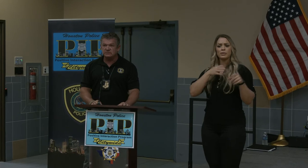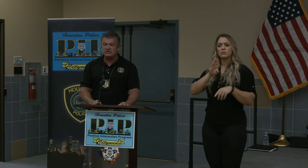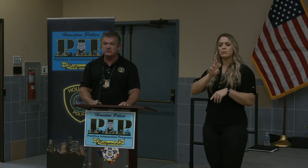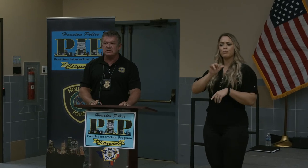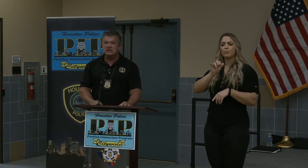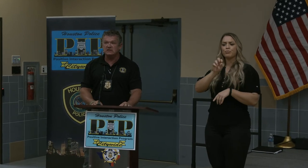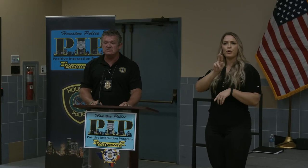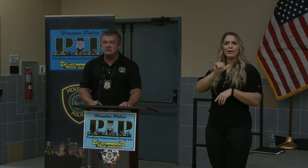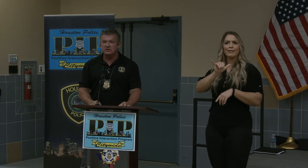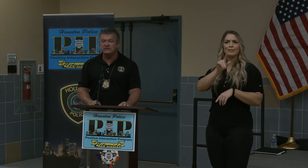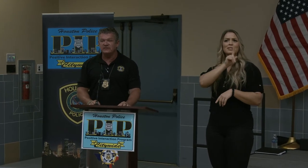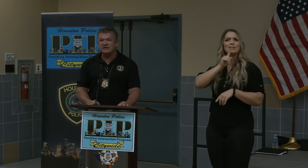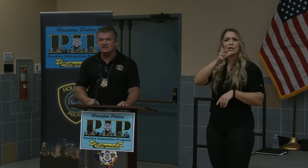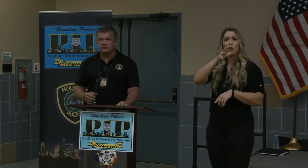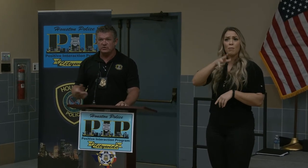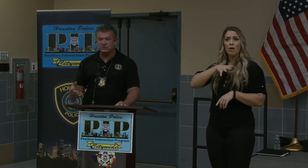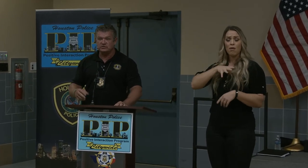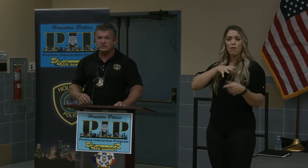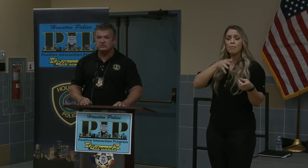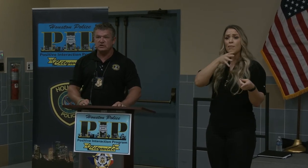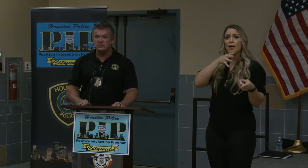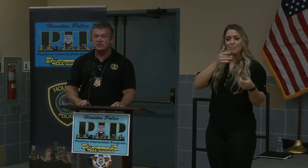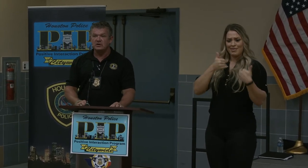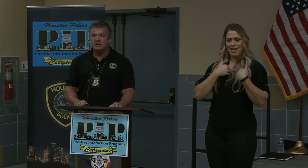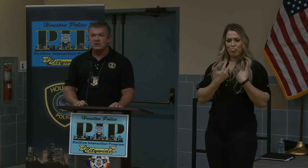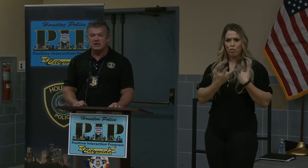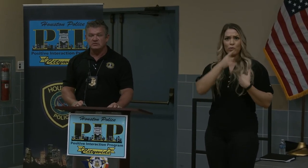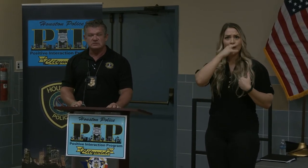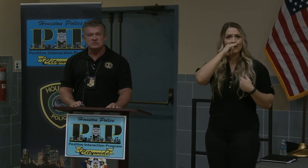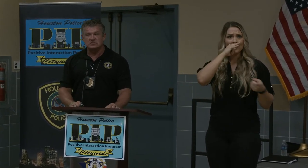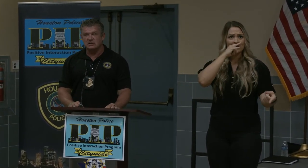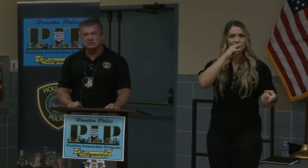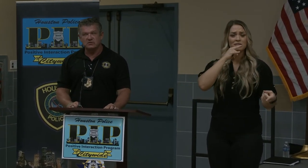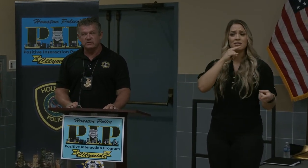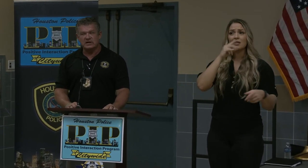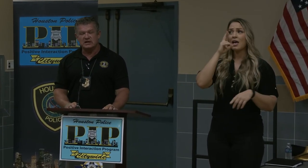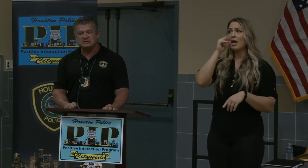she had three kids. It was funny because the producer of the show -- I was rolling my eyes